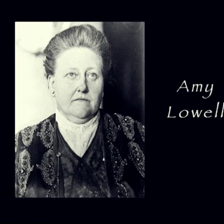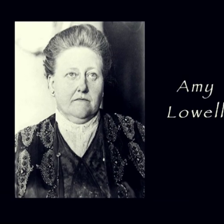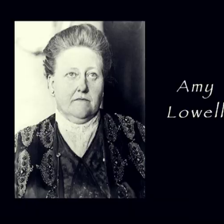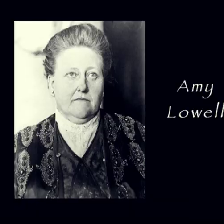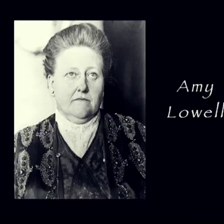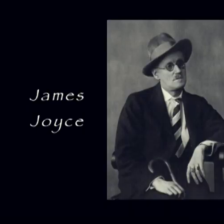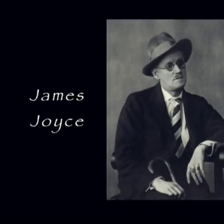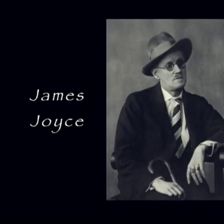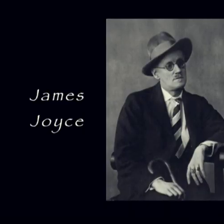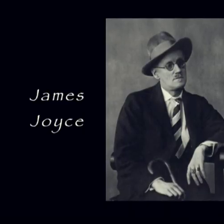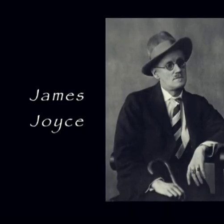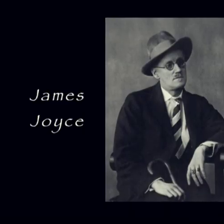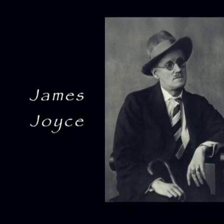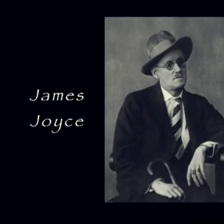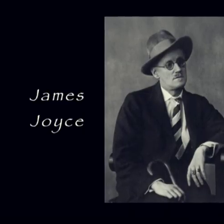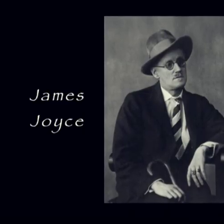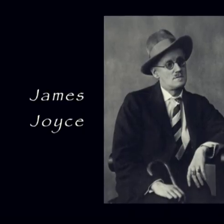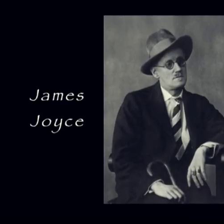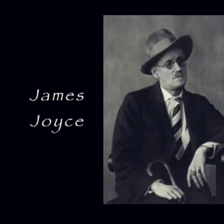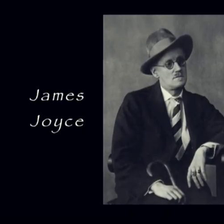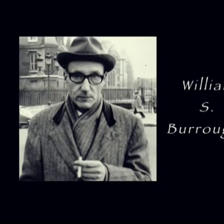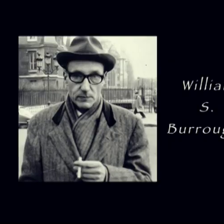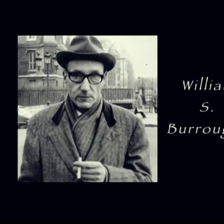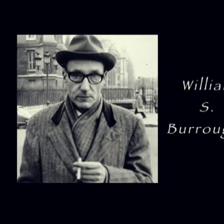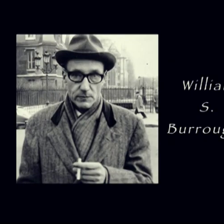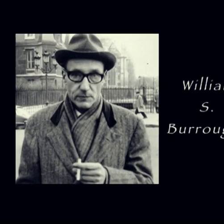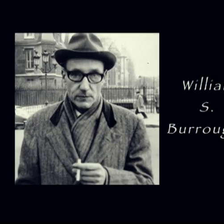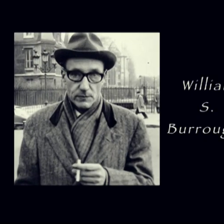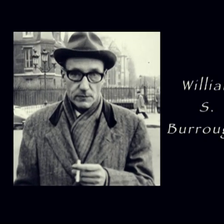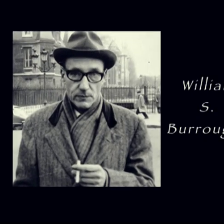is almost specifically tailored for those who are deaf.